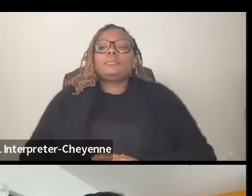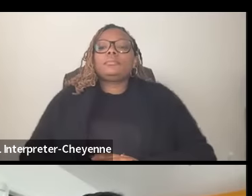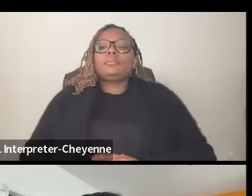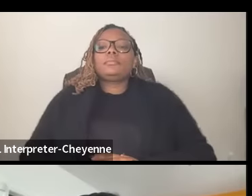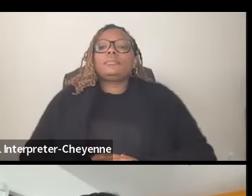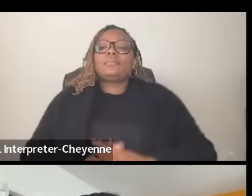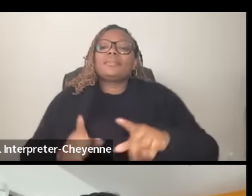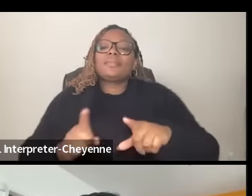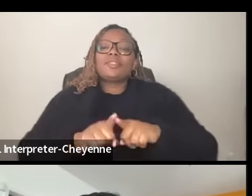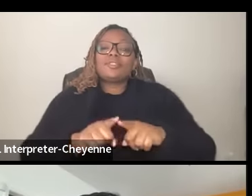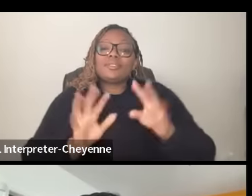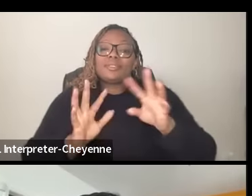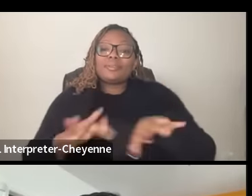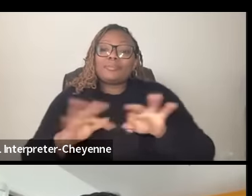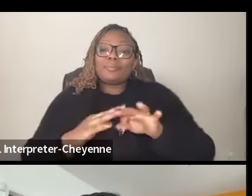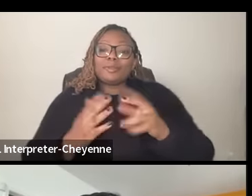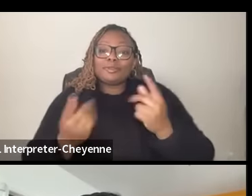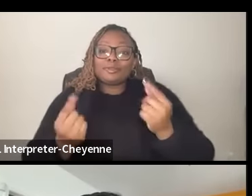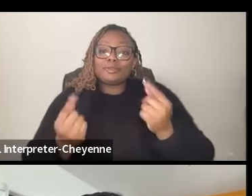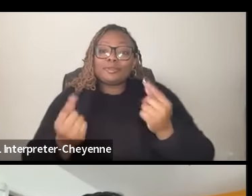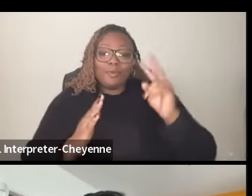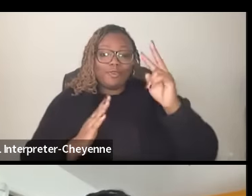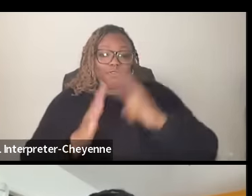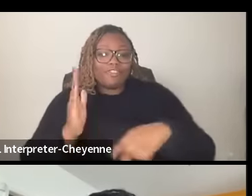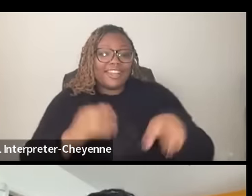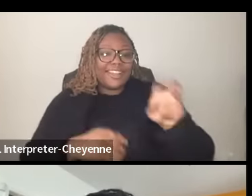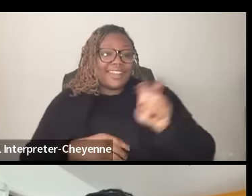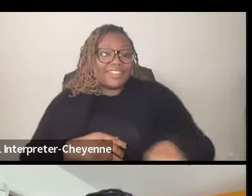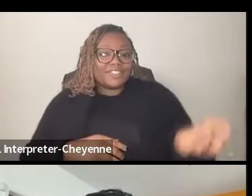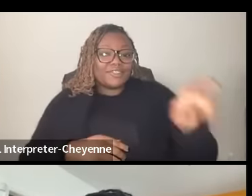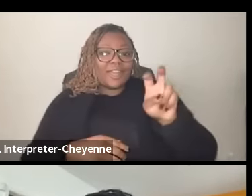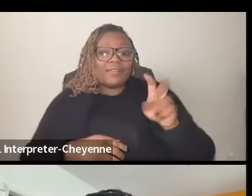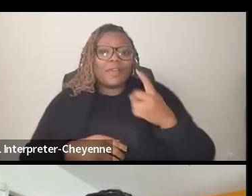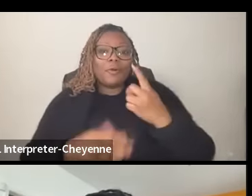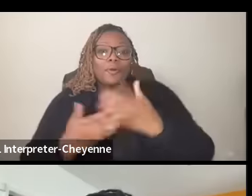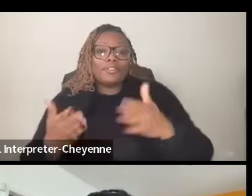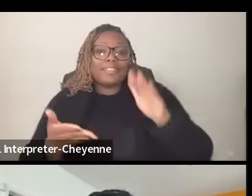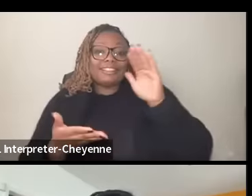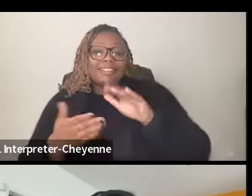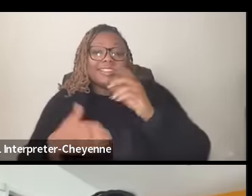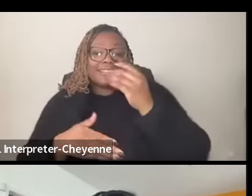travel and uh one of those things less expensive than the other but we have to raise money for